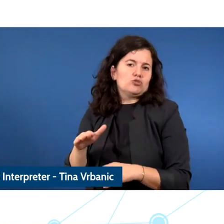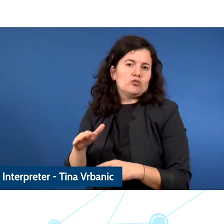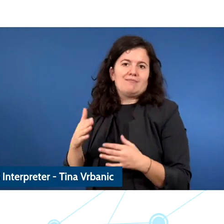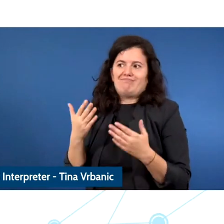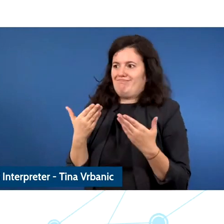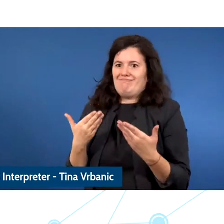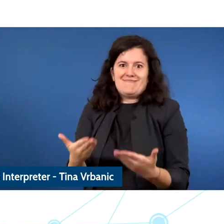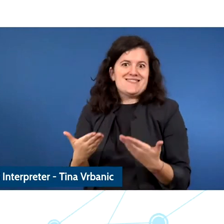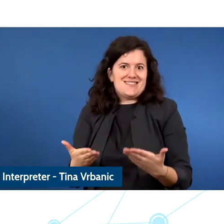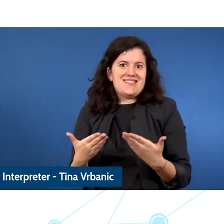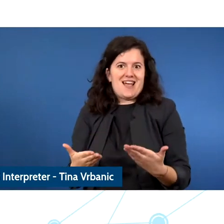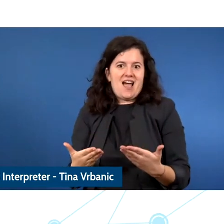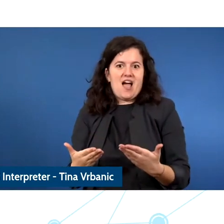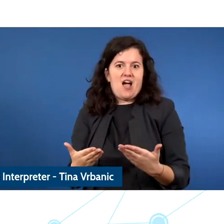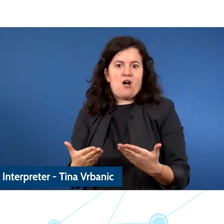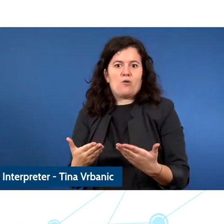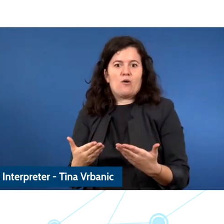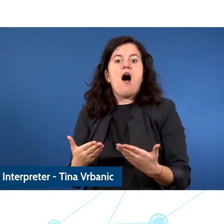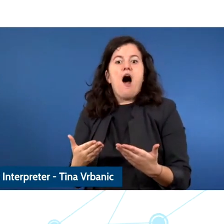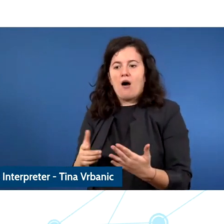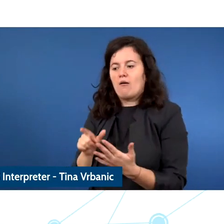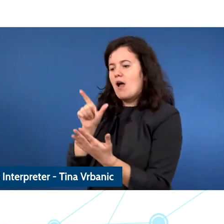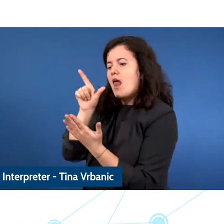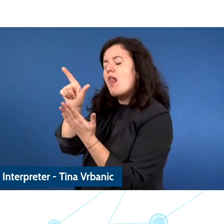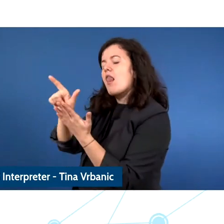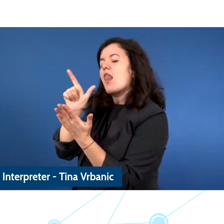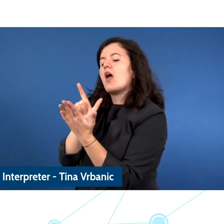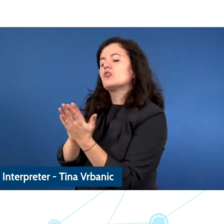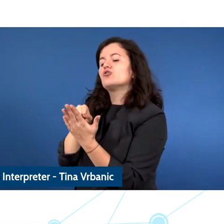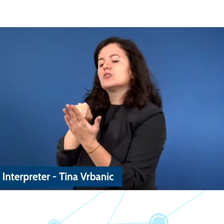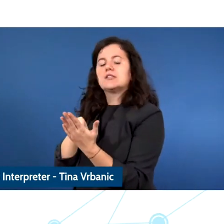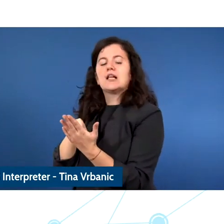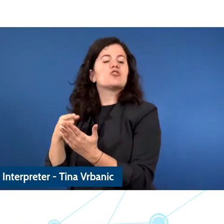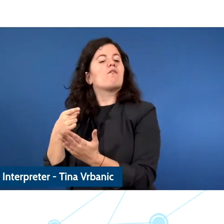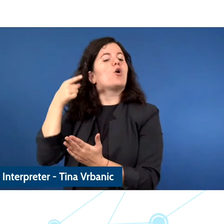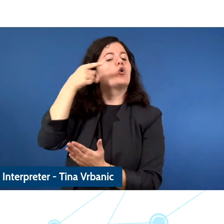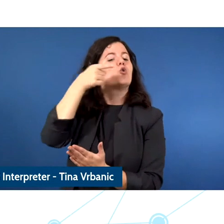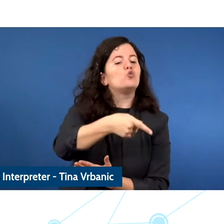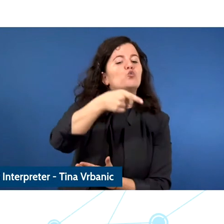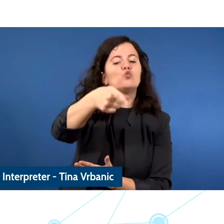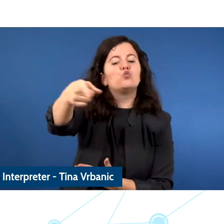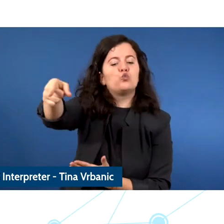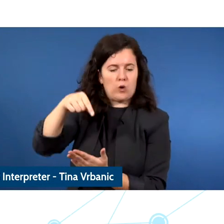legislation and policies relating to this environment they have to be